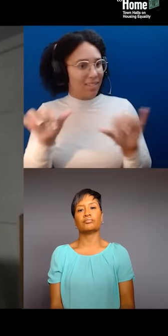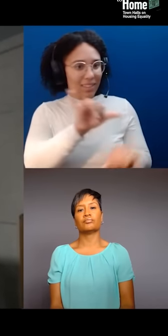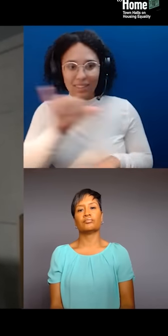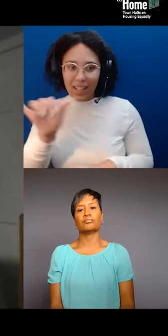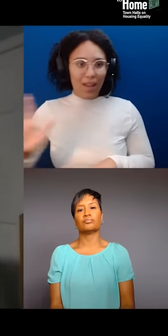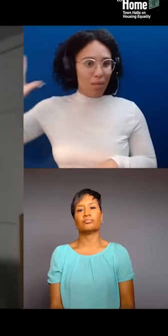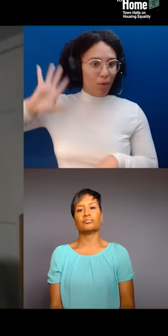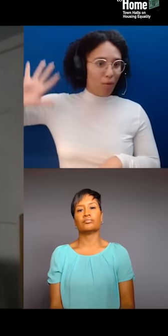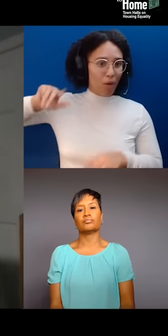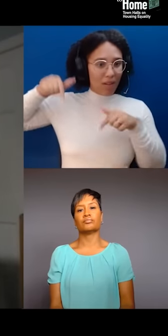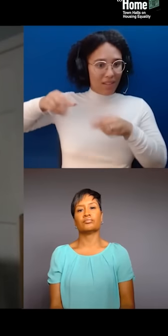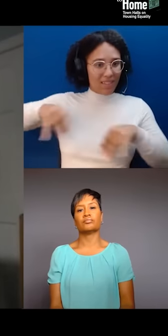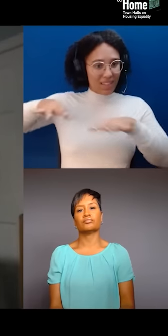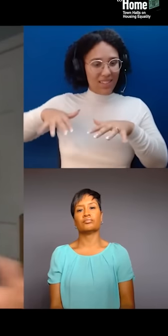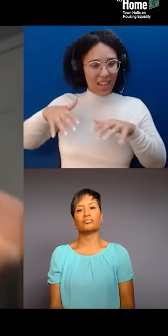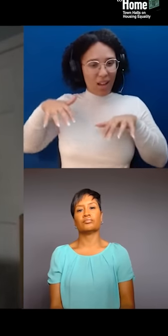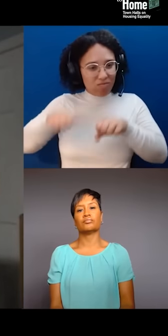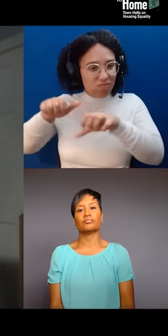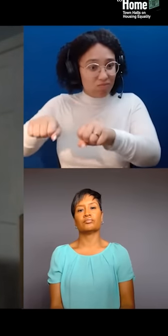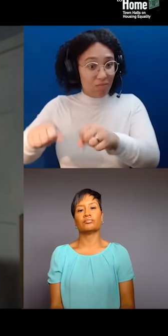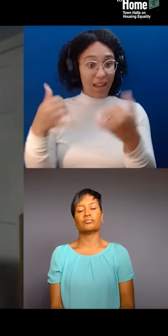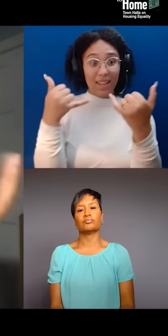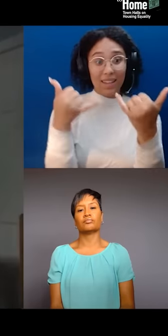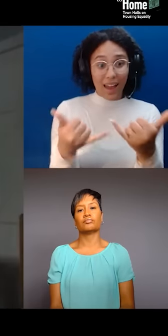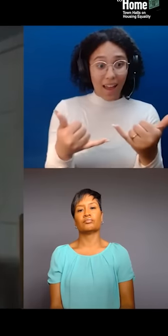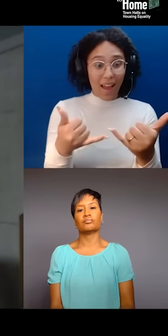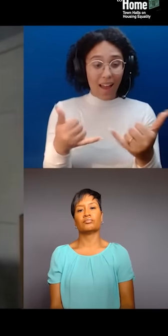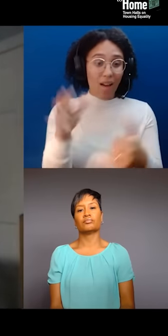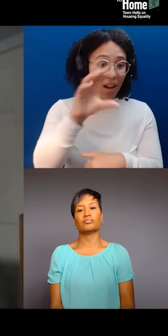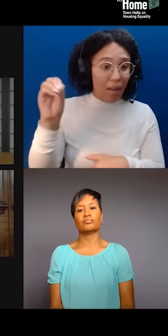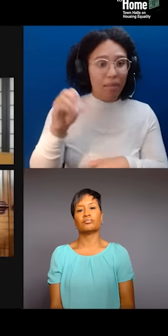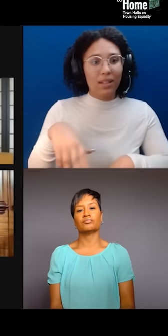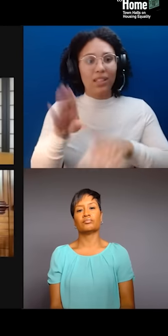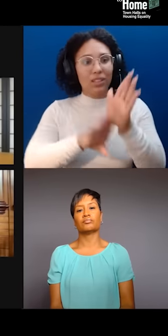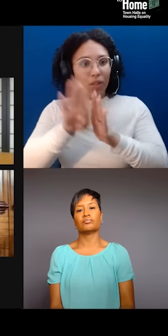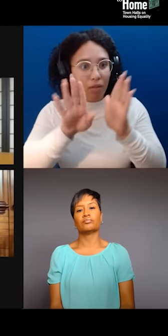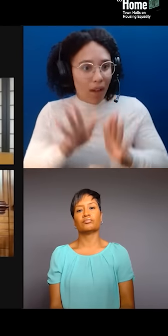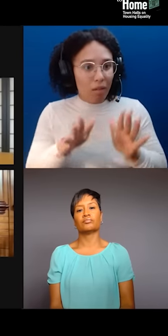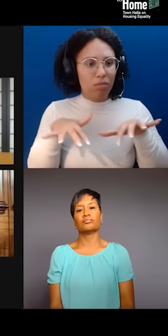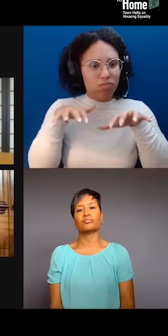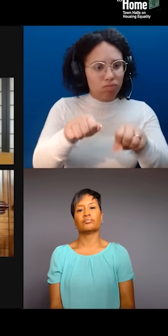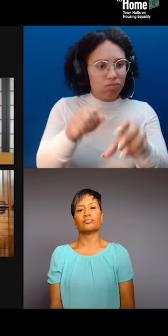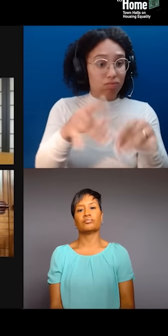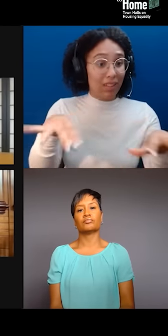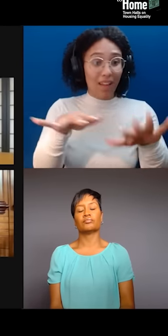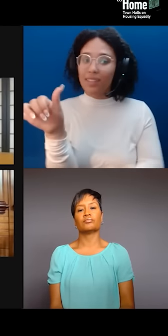these developers are part of this, are the same, are the same forces, right? And so, I just wanted to say that that's really important for us,